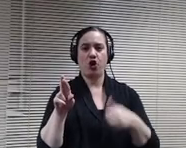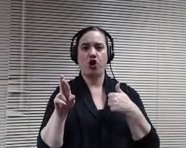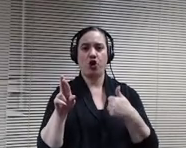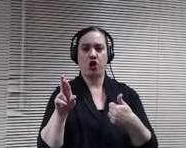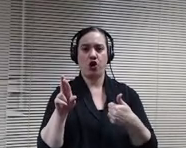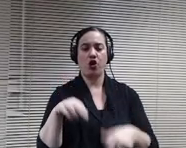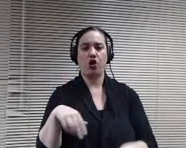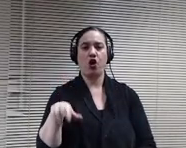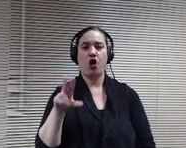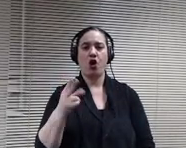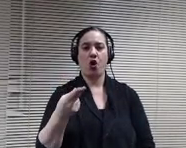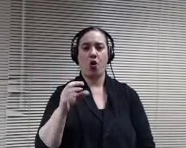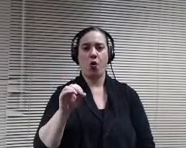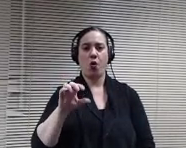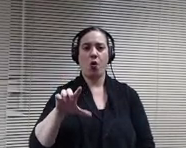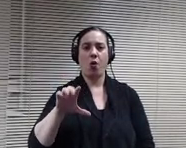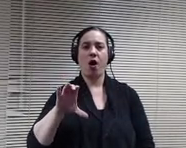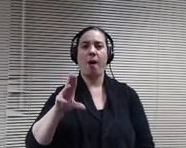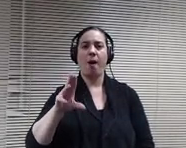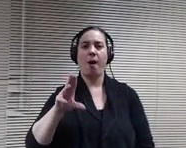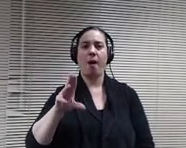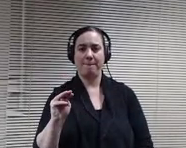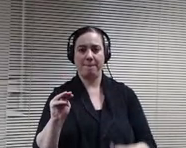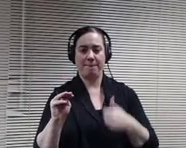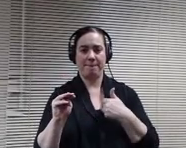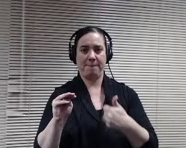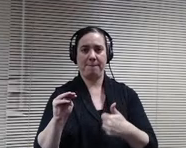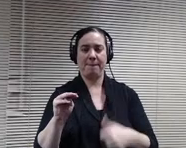I remember lasage. Hi.